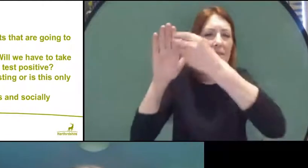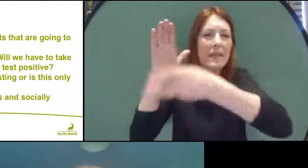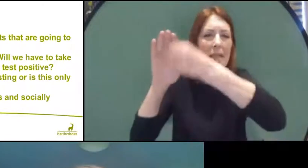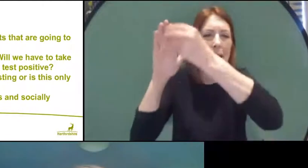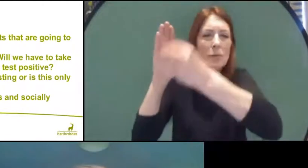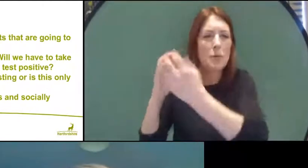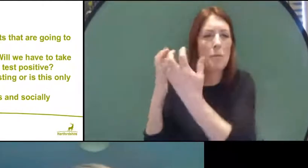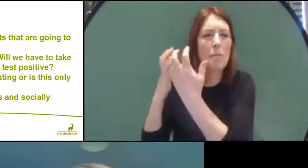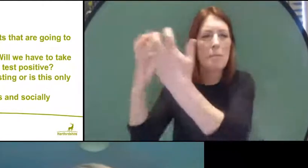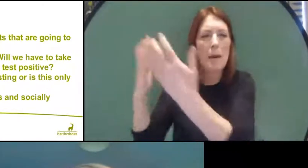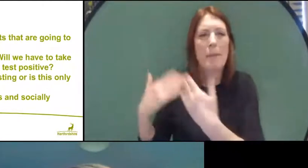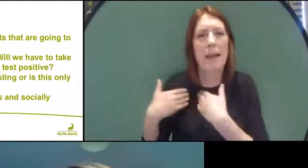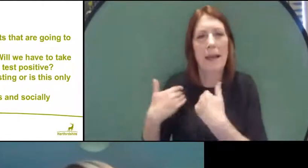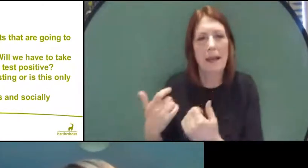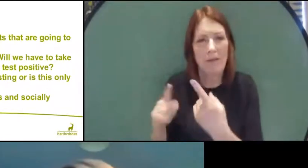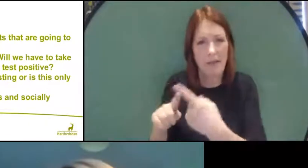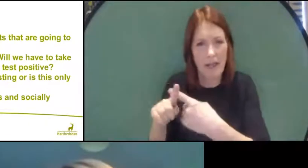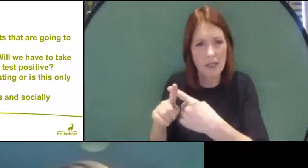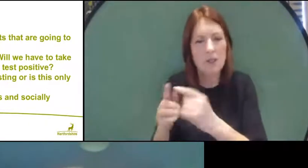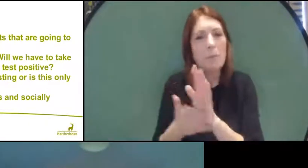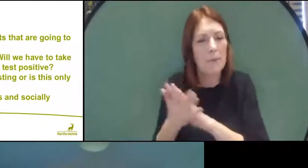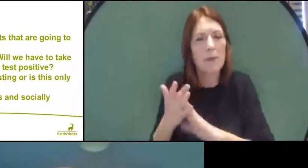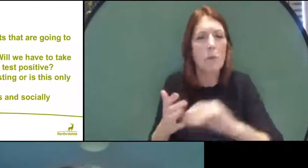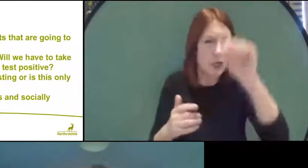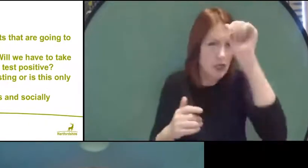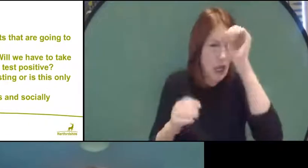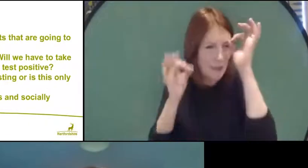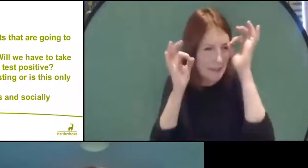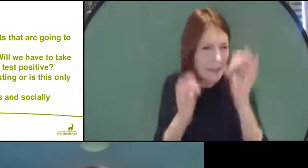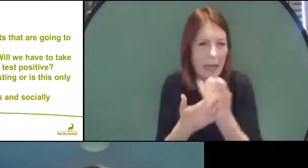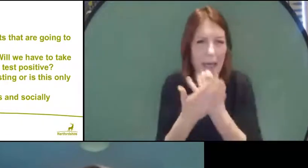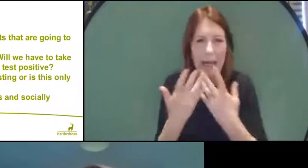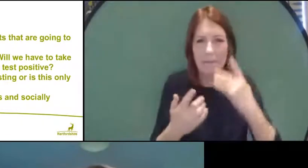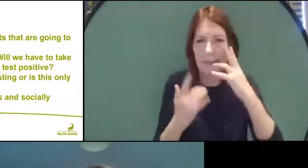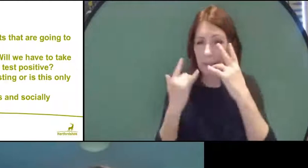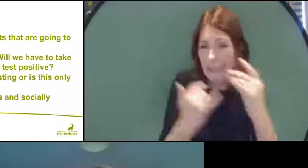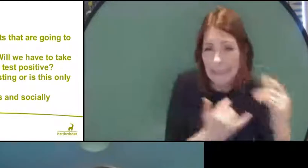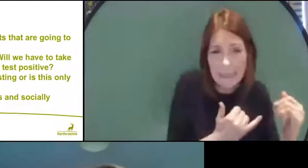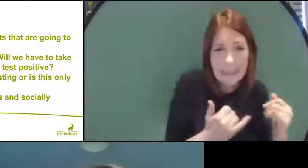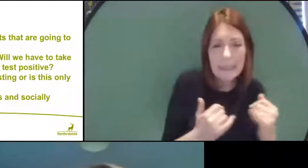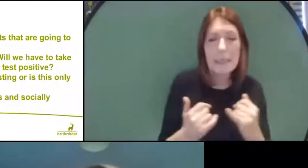so that we can keep track of how many people have had a test and what the positive results